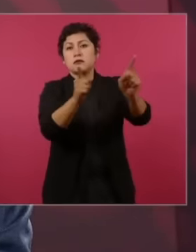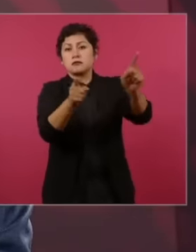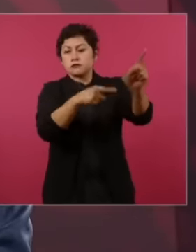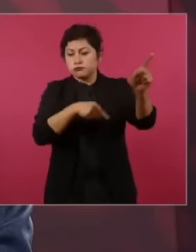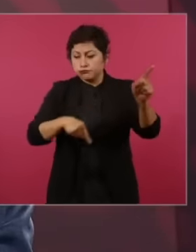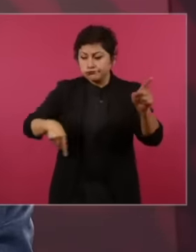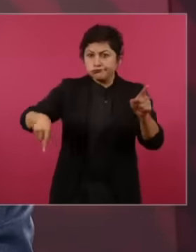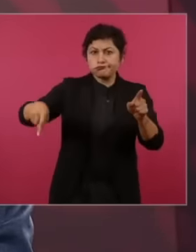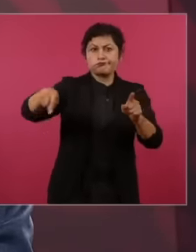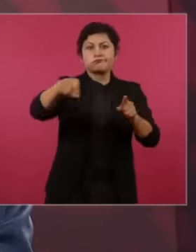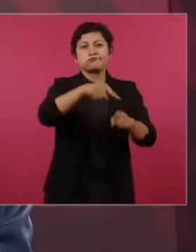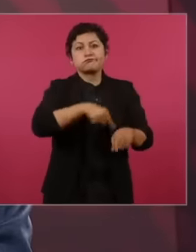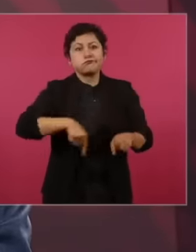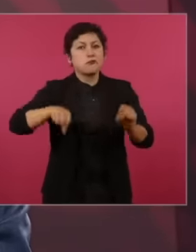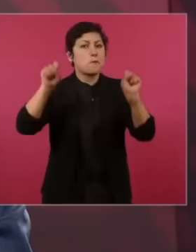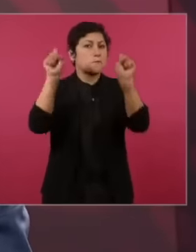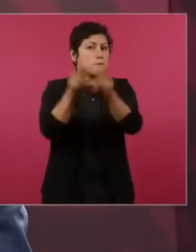and it is sometimes about